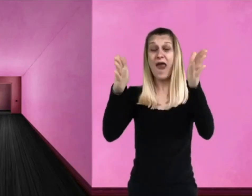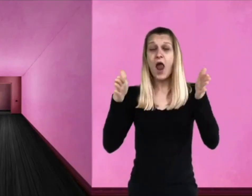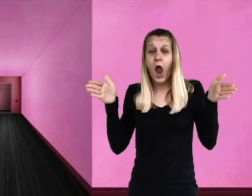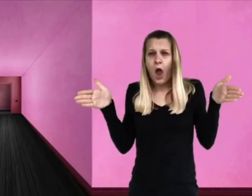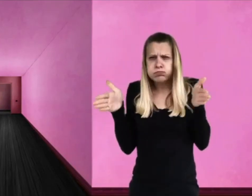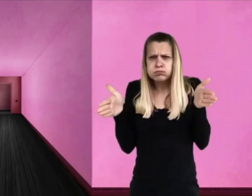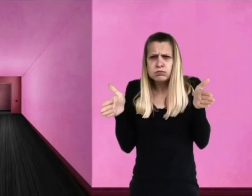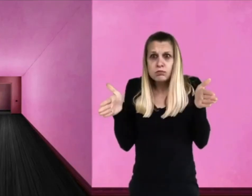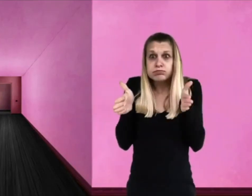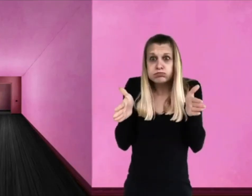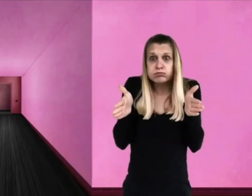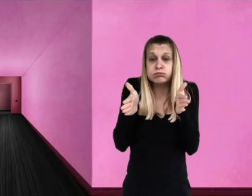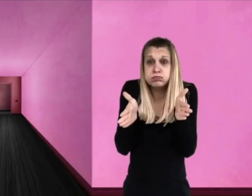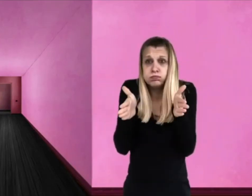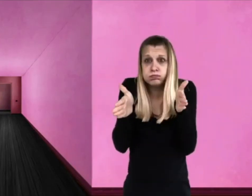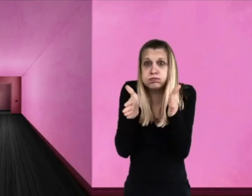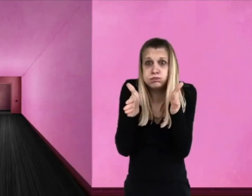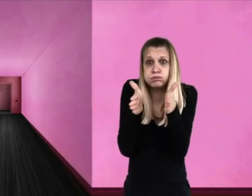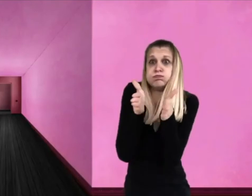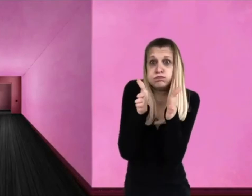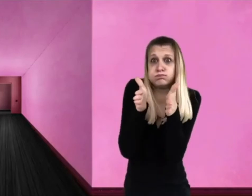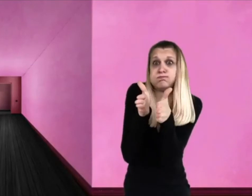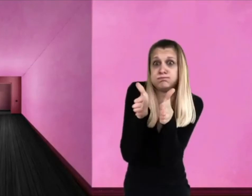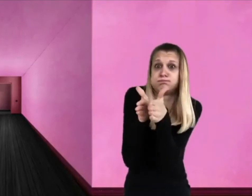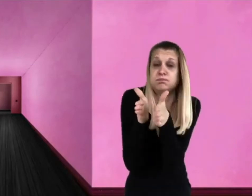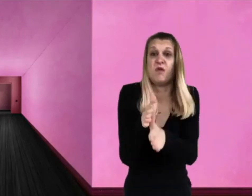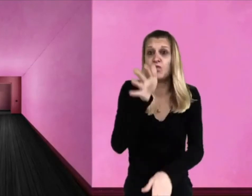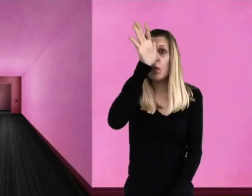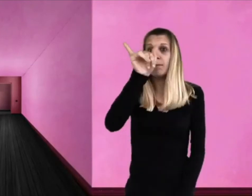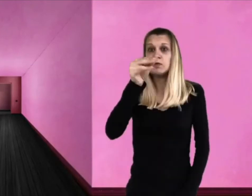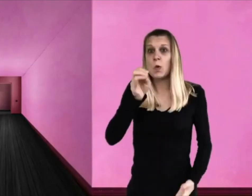The corridor got more narrow and narrow.